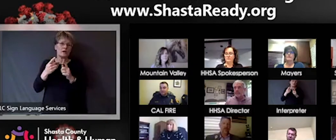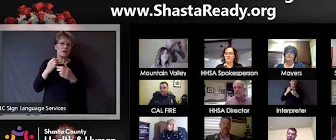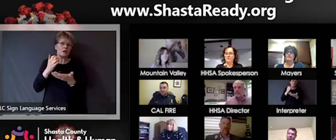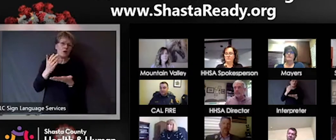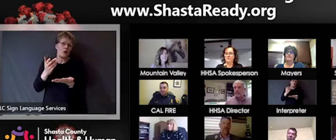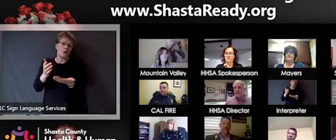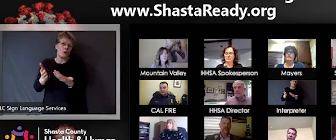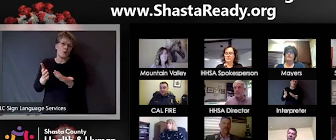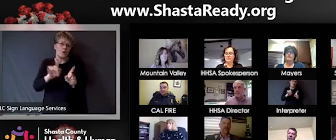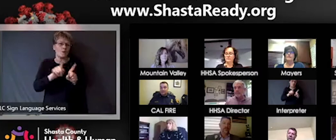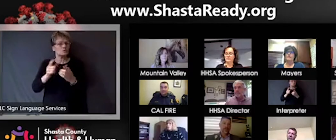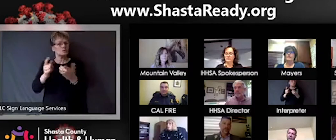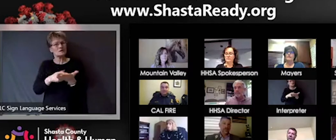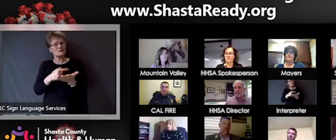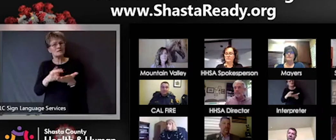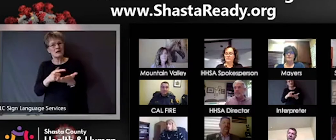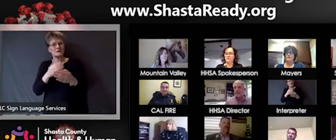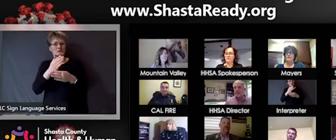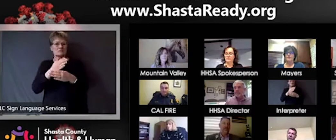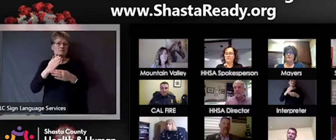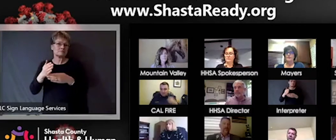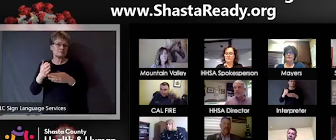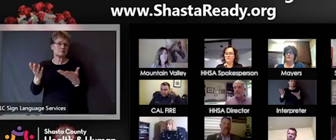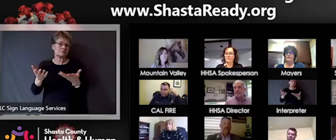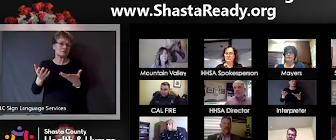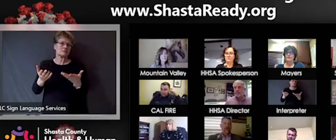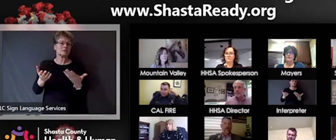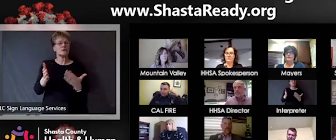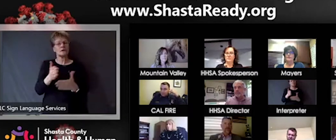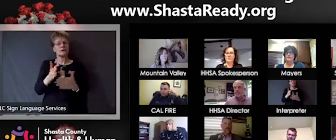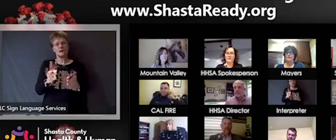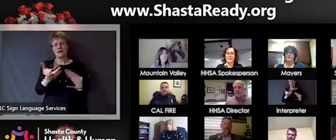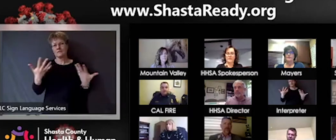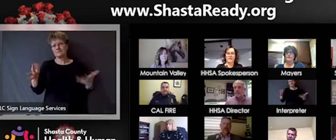that's the only thing I will share at this point.